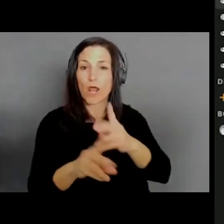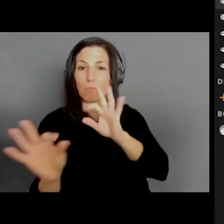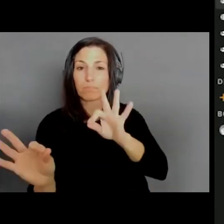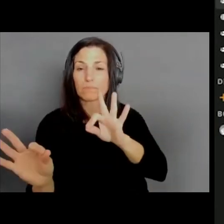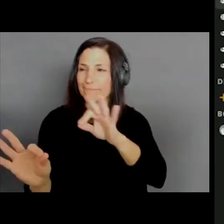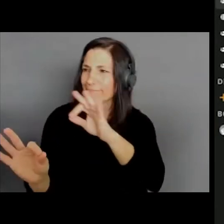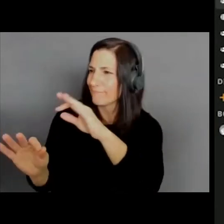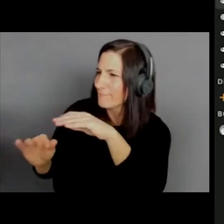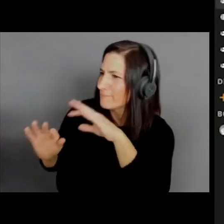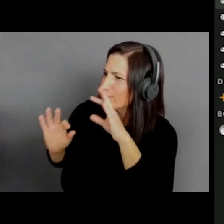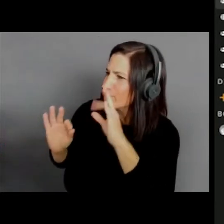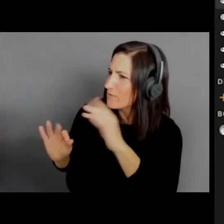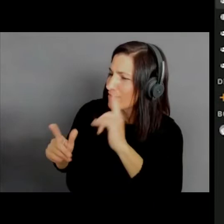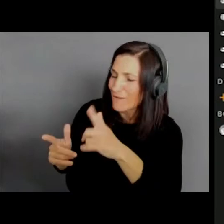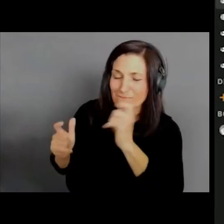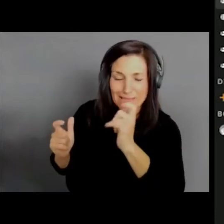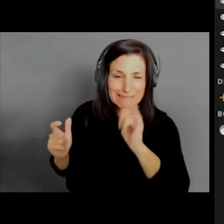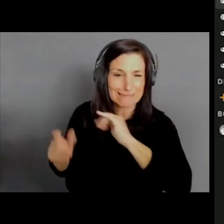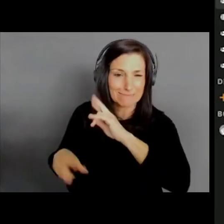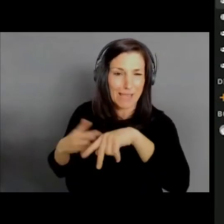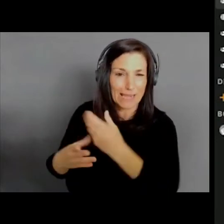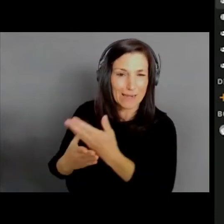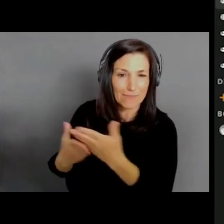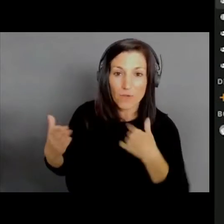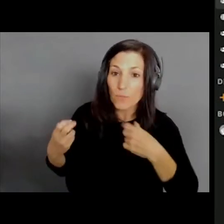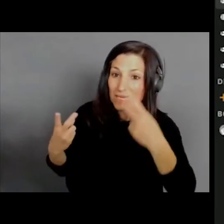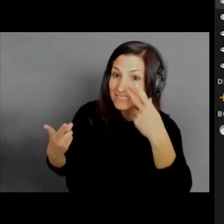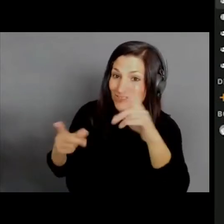Oh, we can see your screen now, Joel. Take us there.